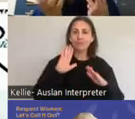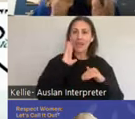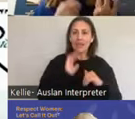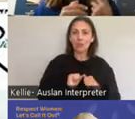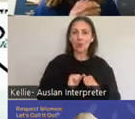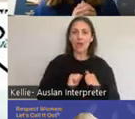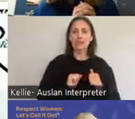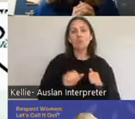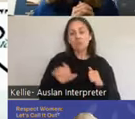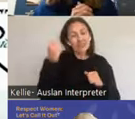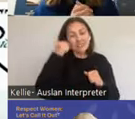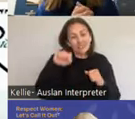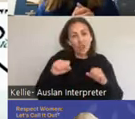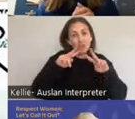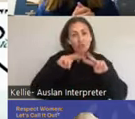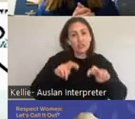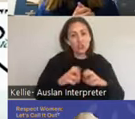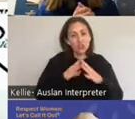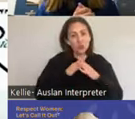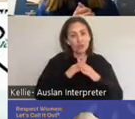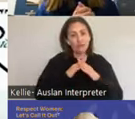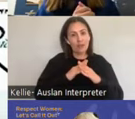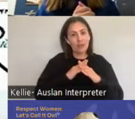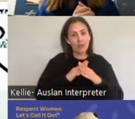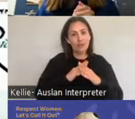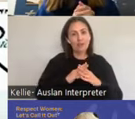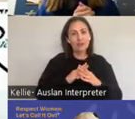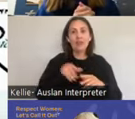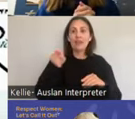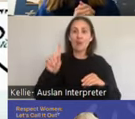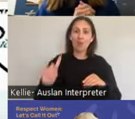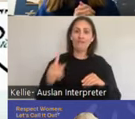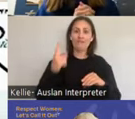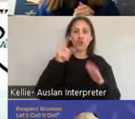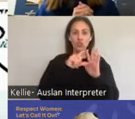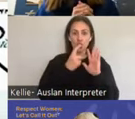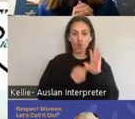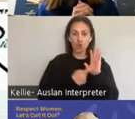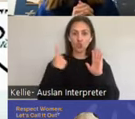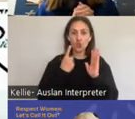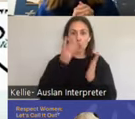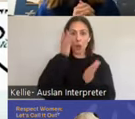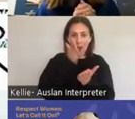they still were probably the first medical professionals to really map and study the